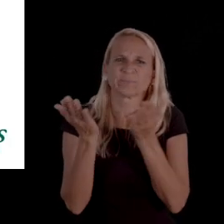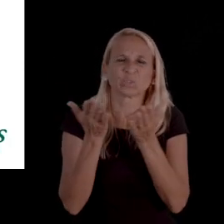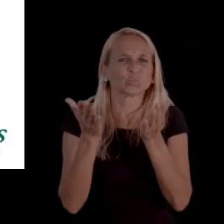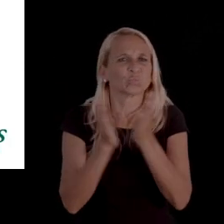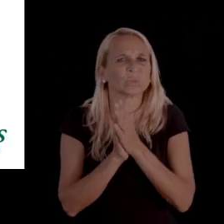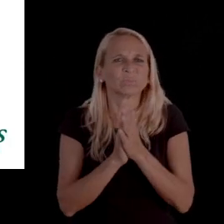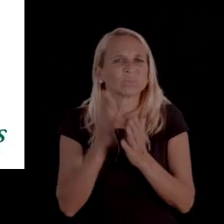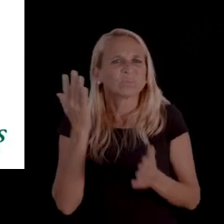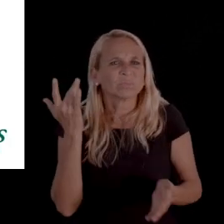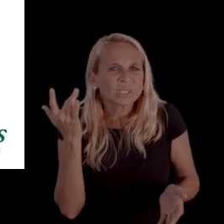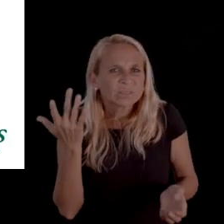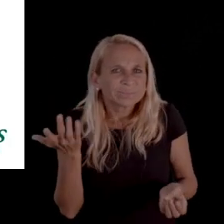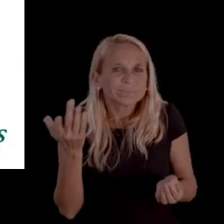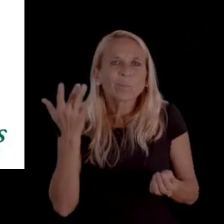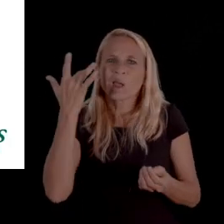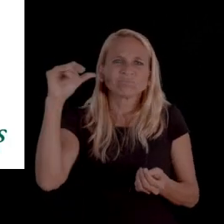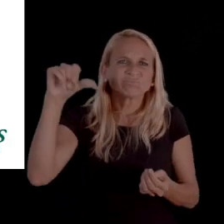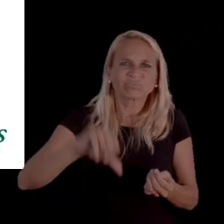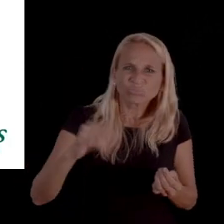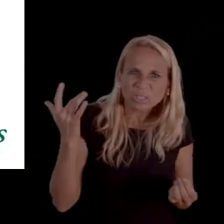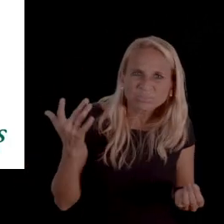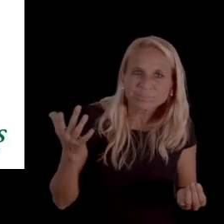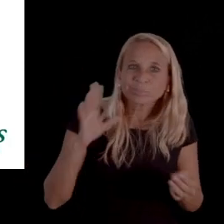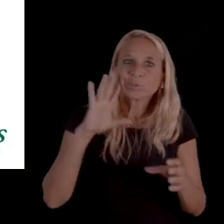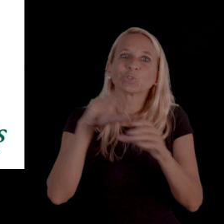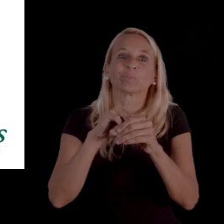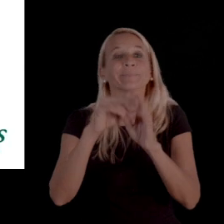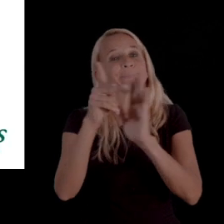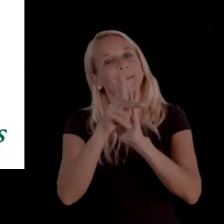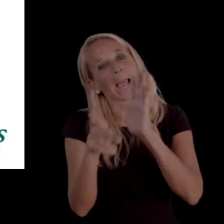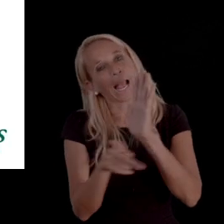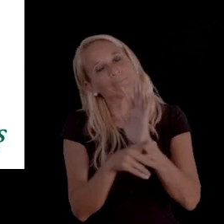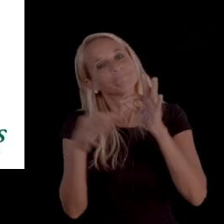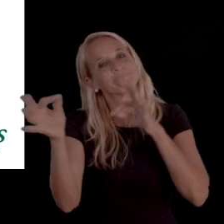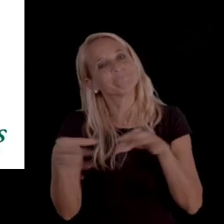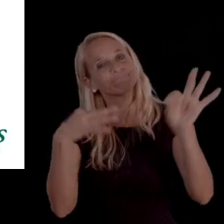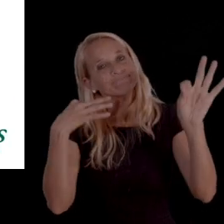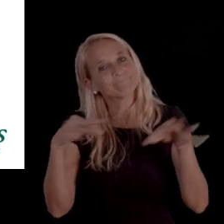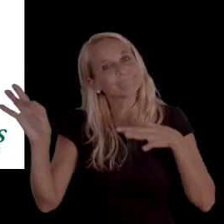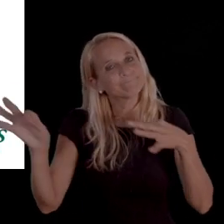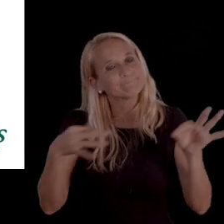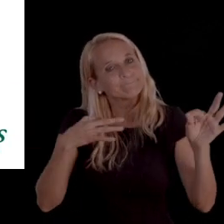the rationale of why it was denied, and it'll also include, again, policy.